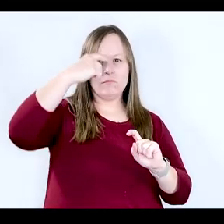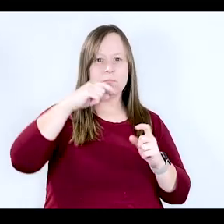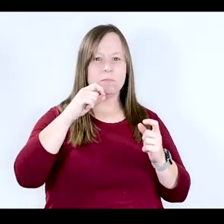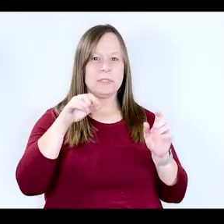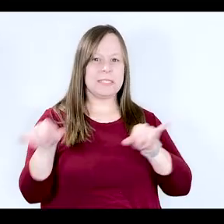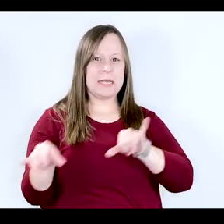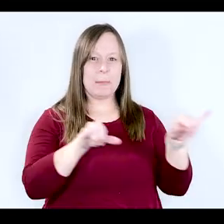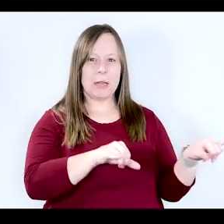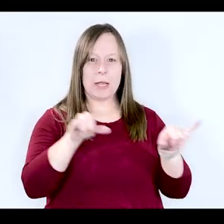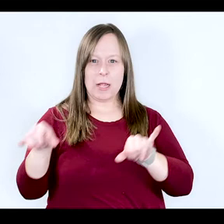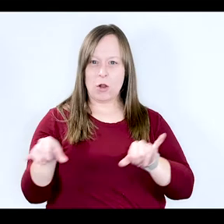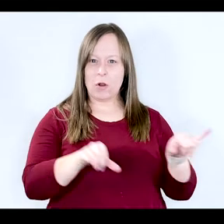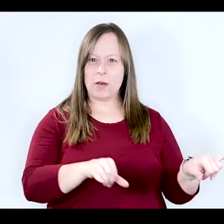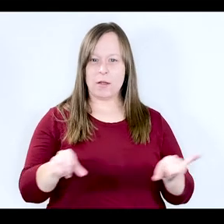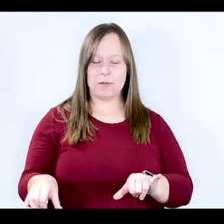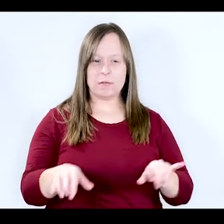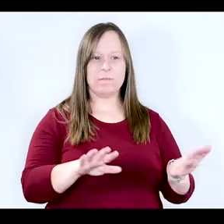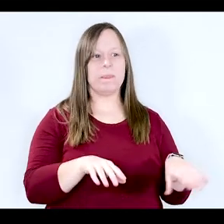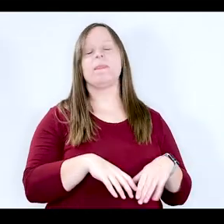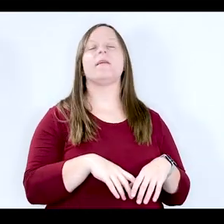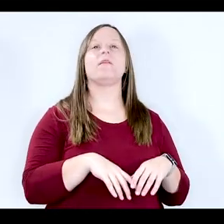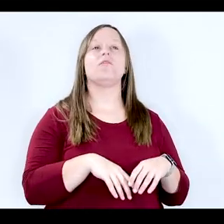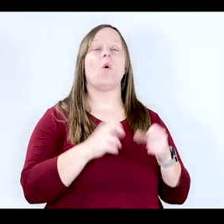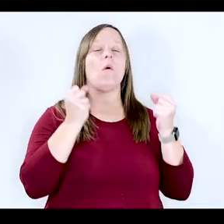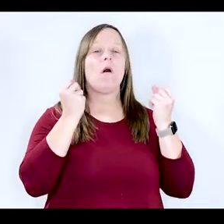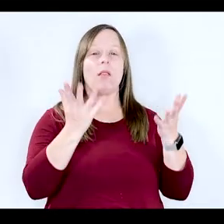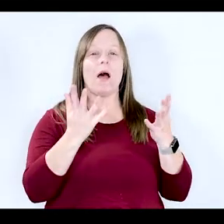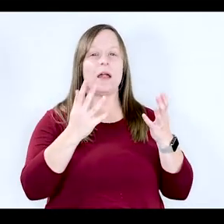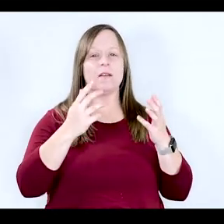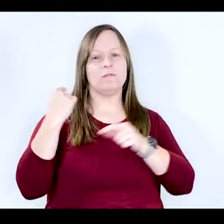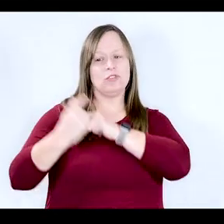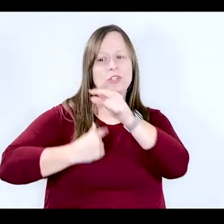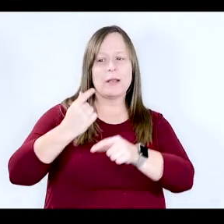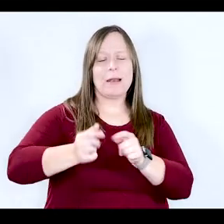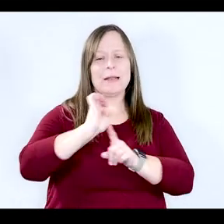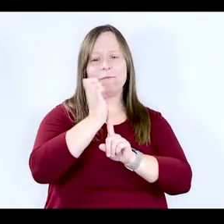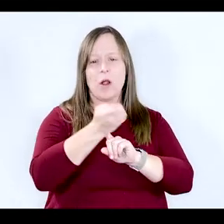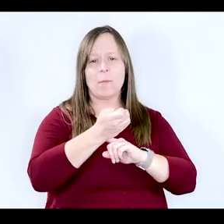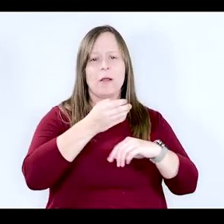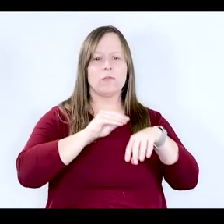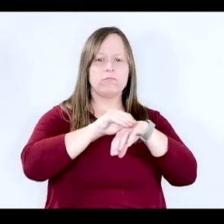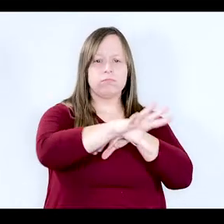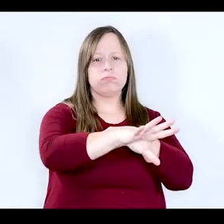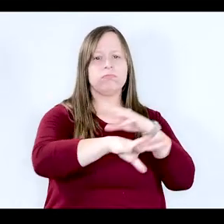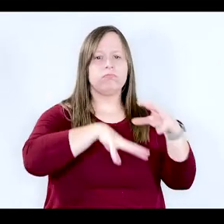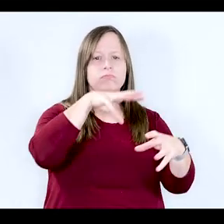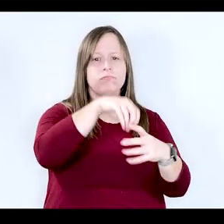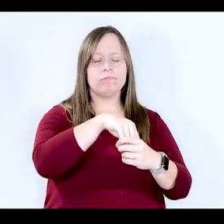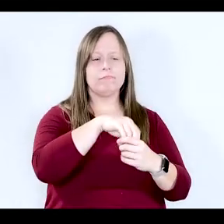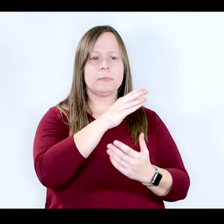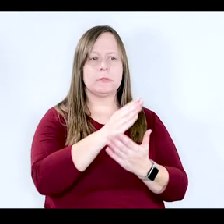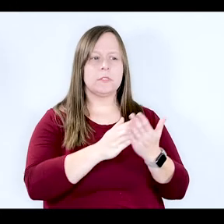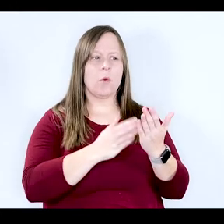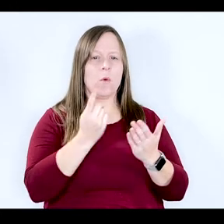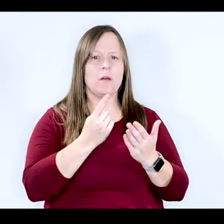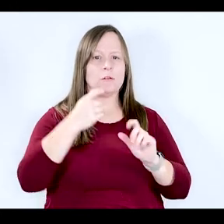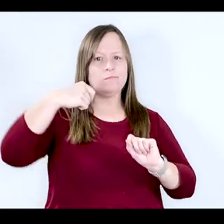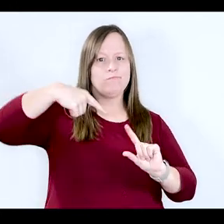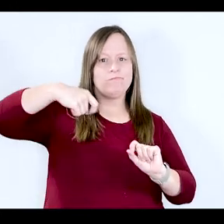similarities between the two. There are a lot of genetic and environmental factors at play in someone's neurophysiological